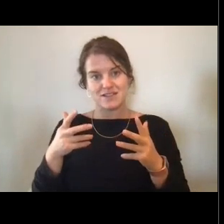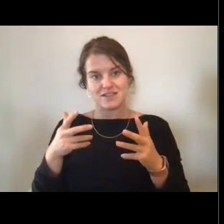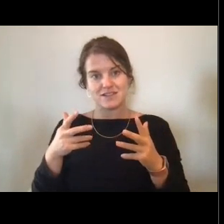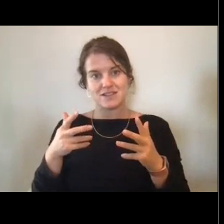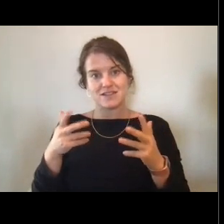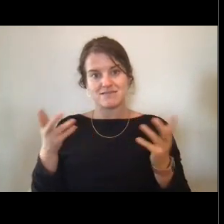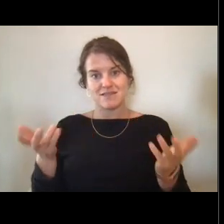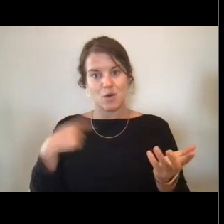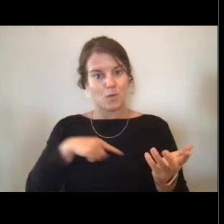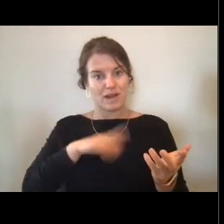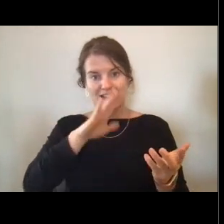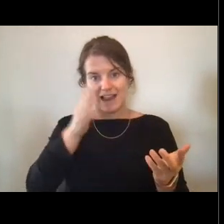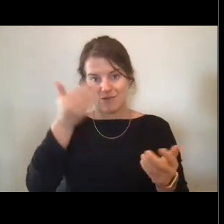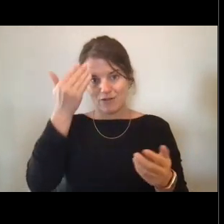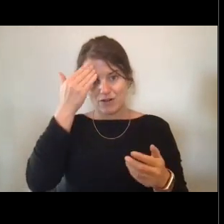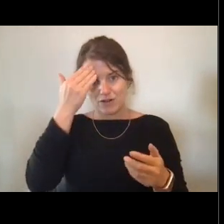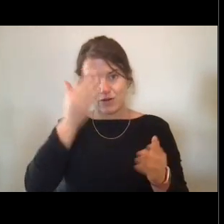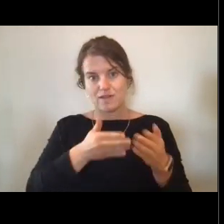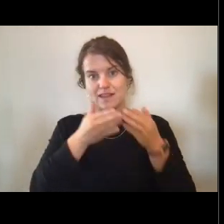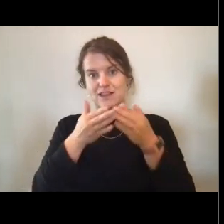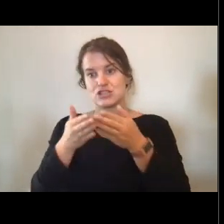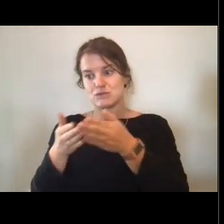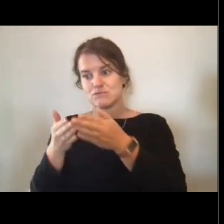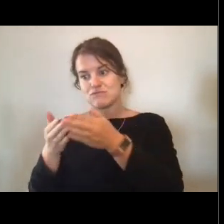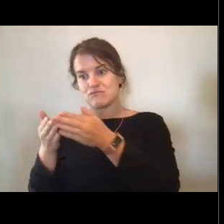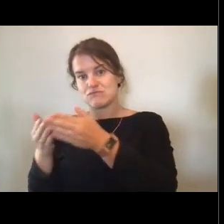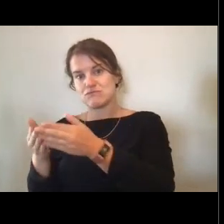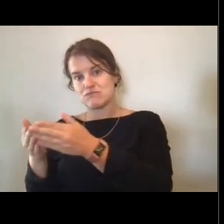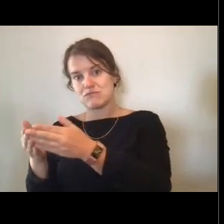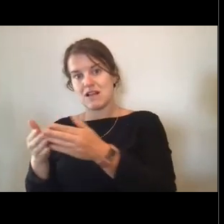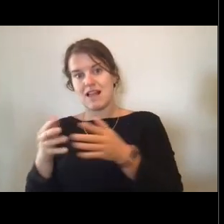and the ship got underway and left the dock to go out